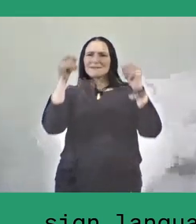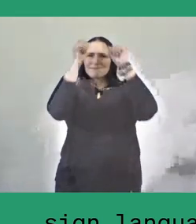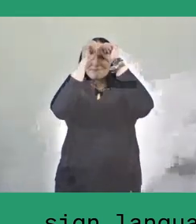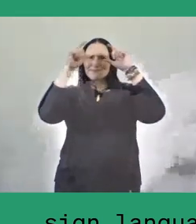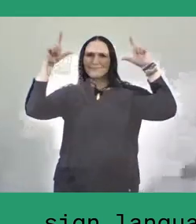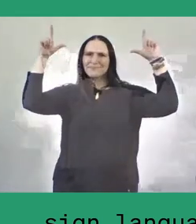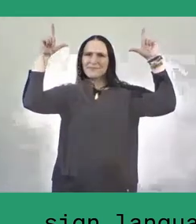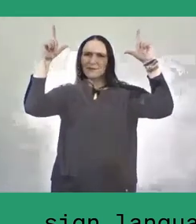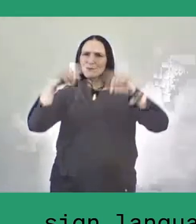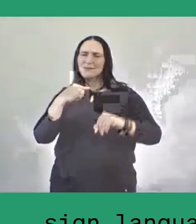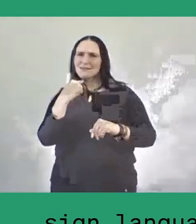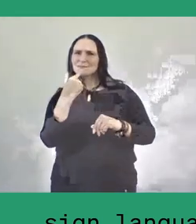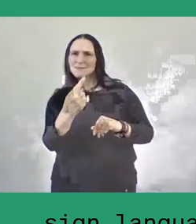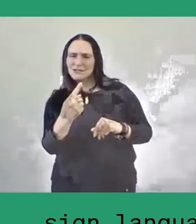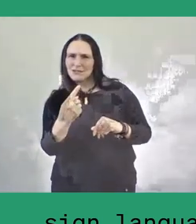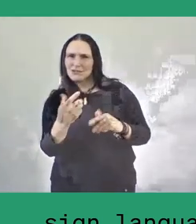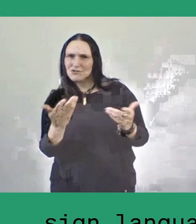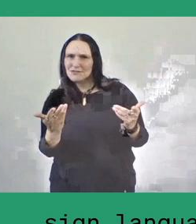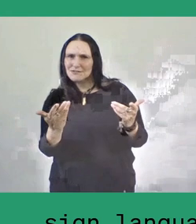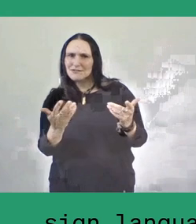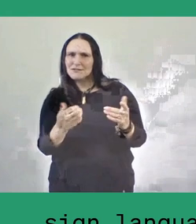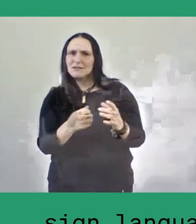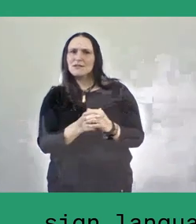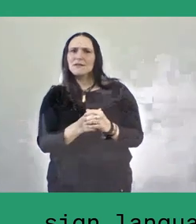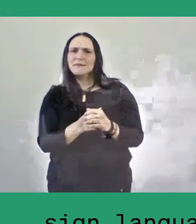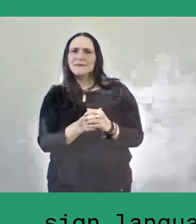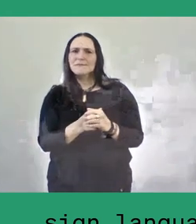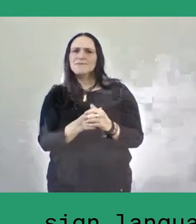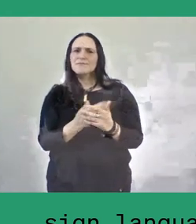This is very interesting because... Maybe we can...